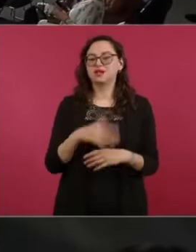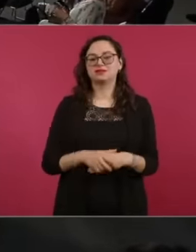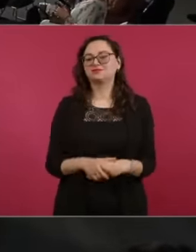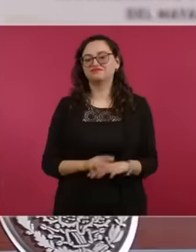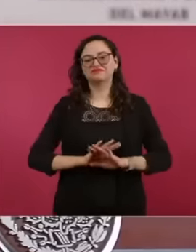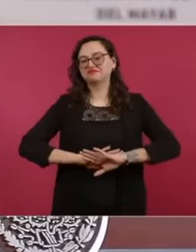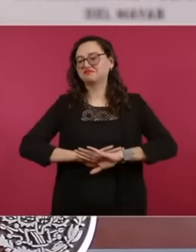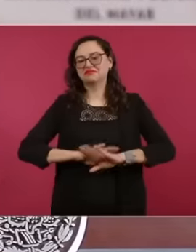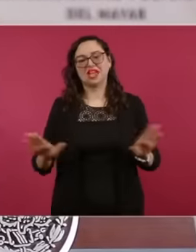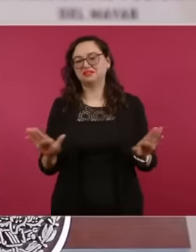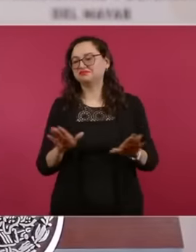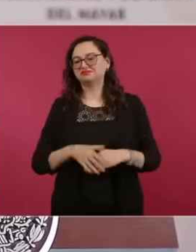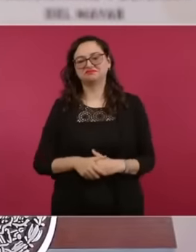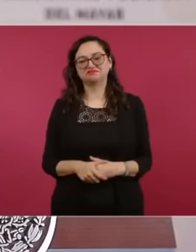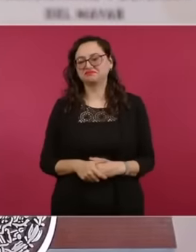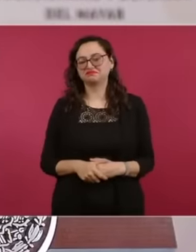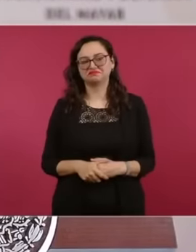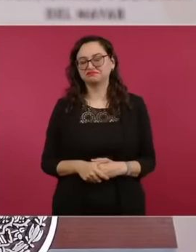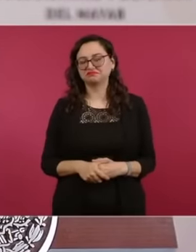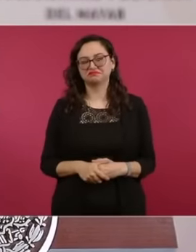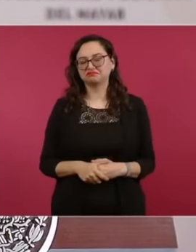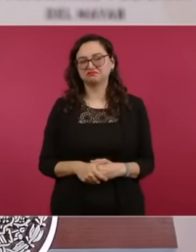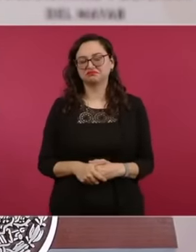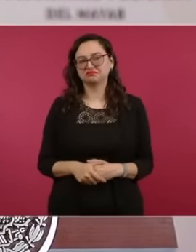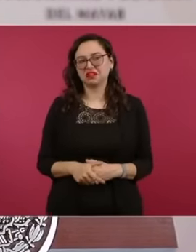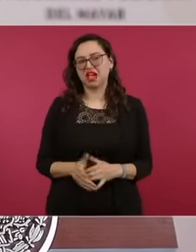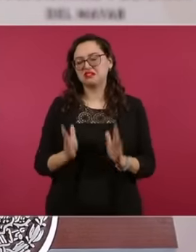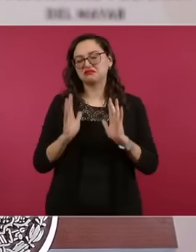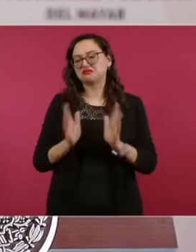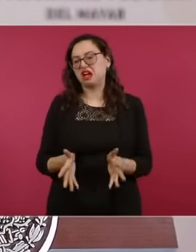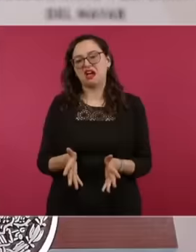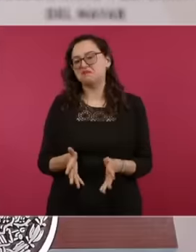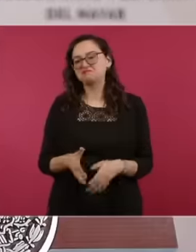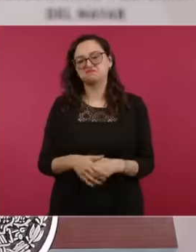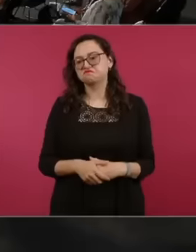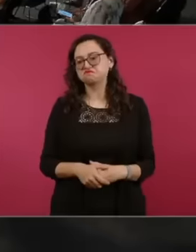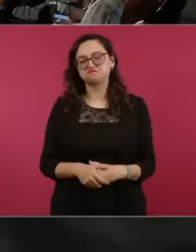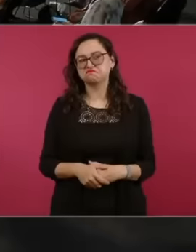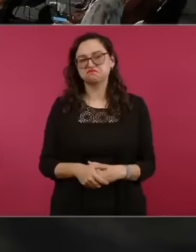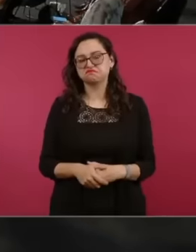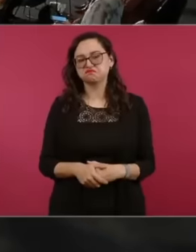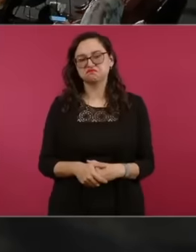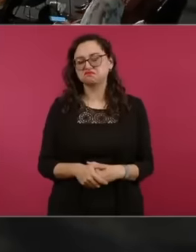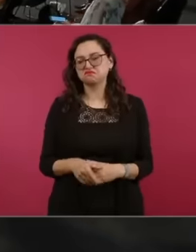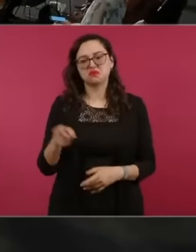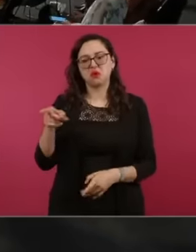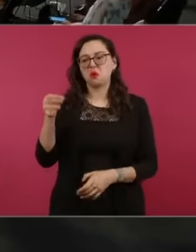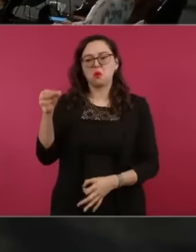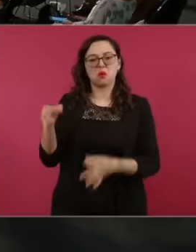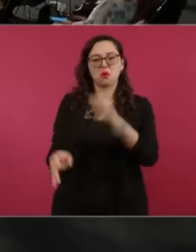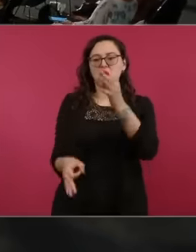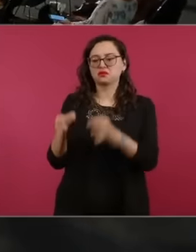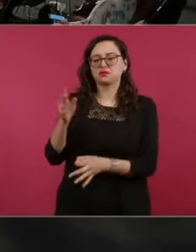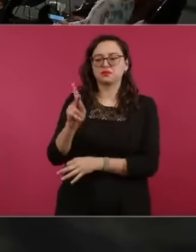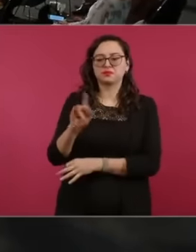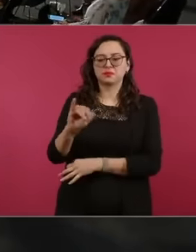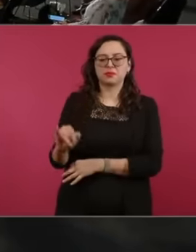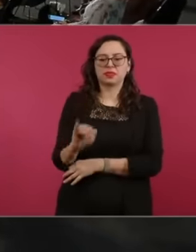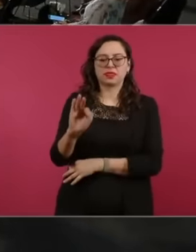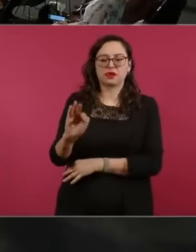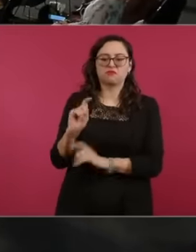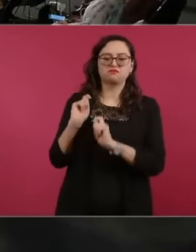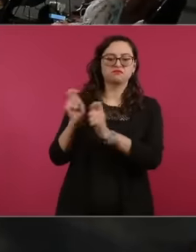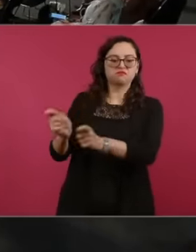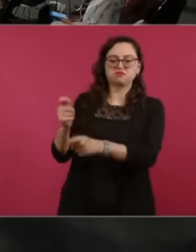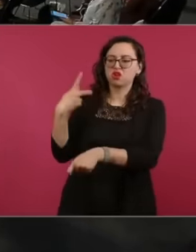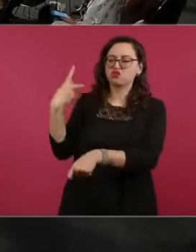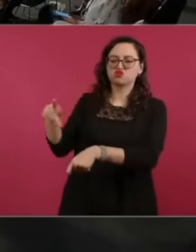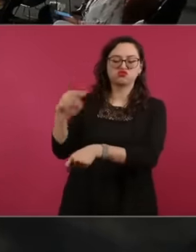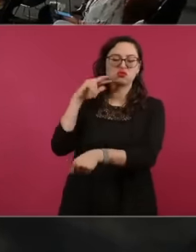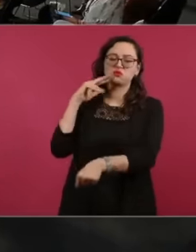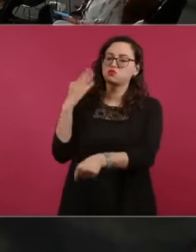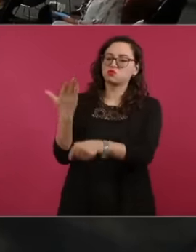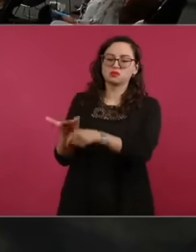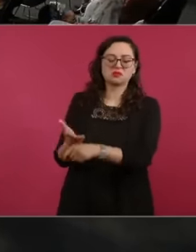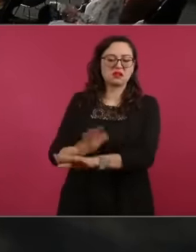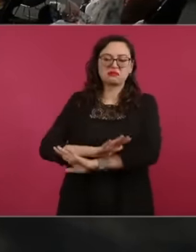judges to resolve it, he leaves it in the hands of the judges. Yes, the judiciary why eh look when I